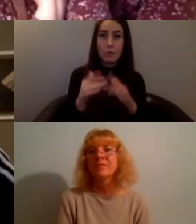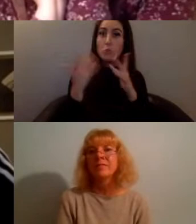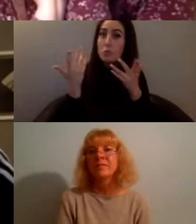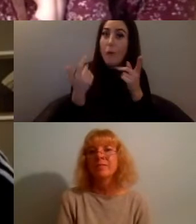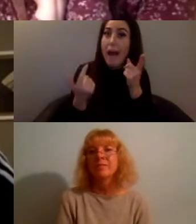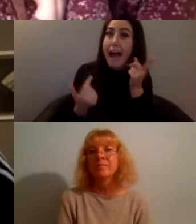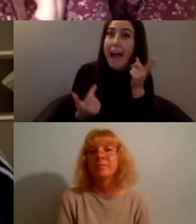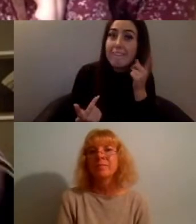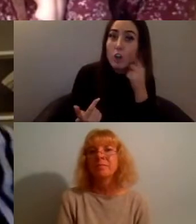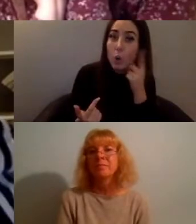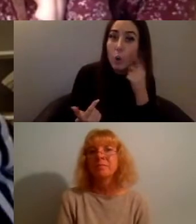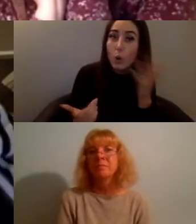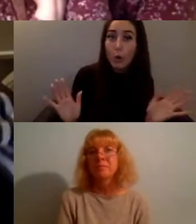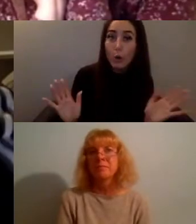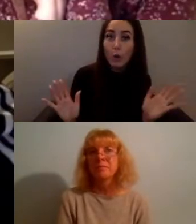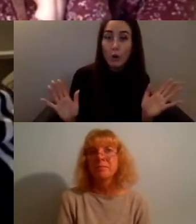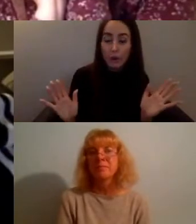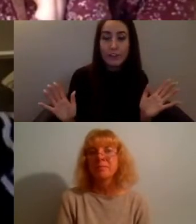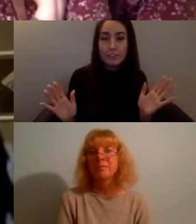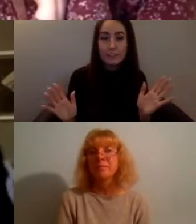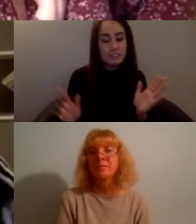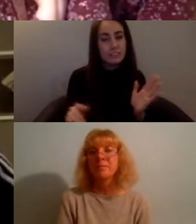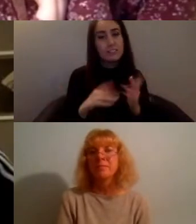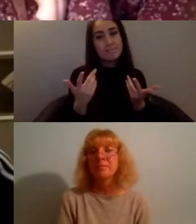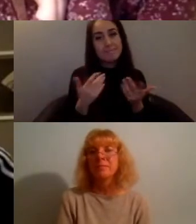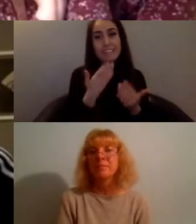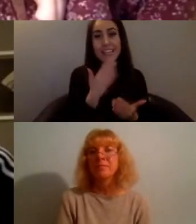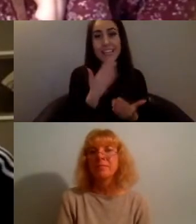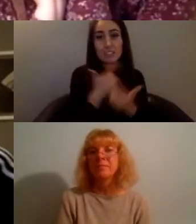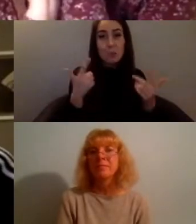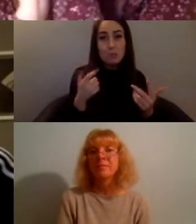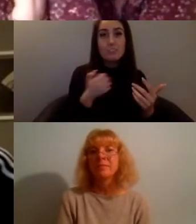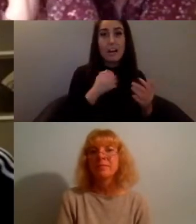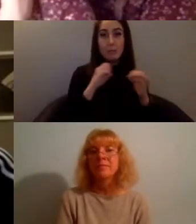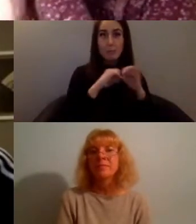and just to say thank you so much to our BSL interpreters, to Alice who's been doing